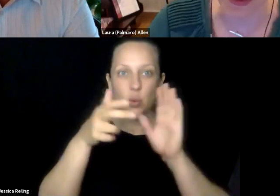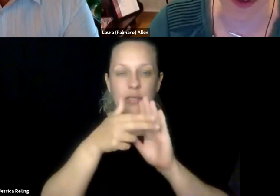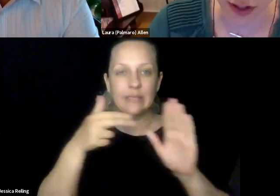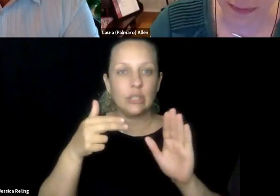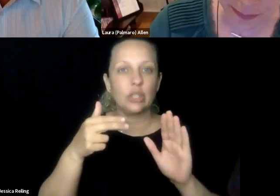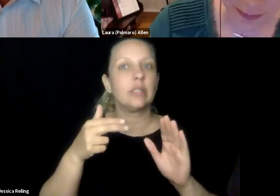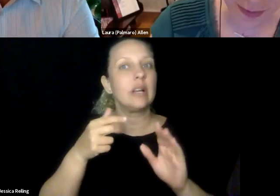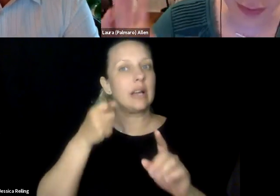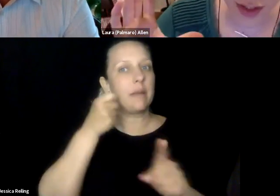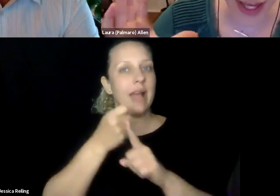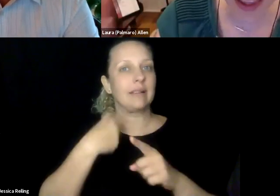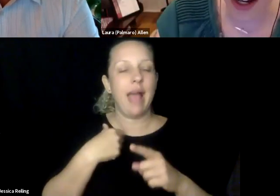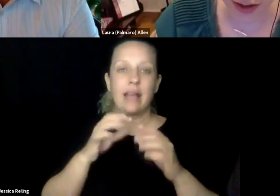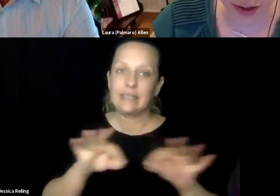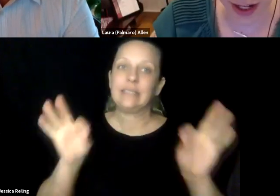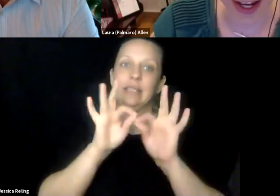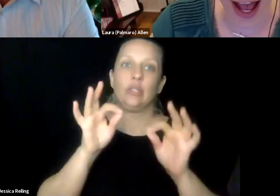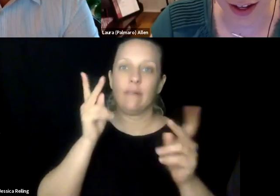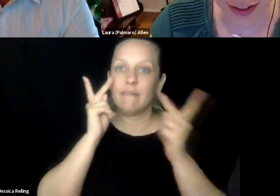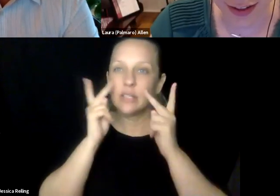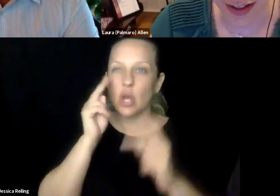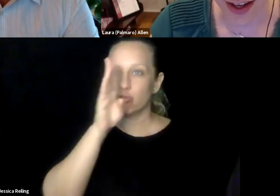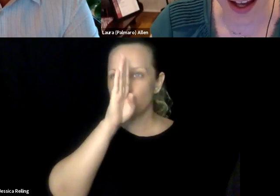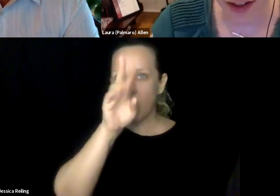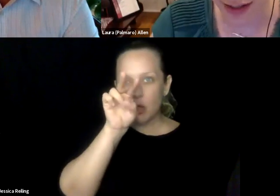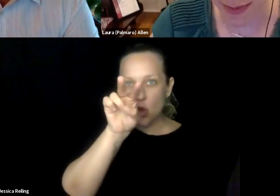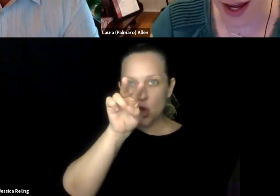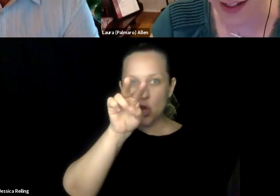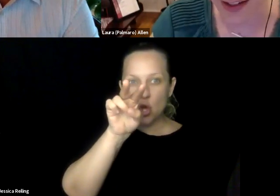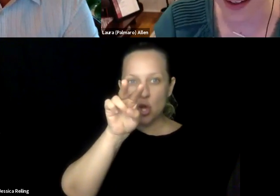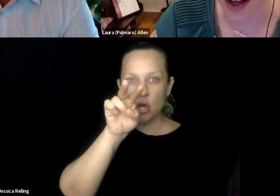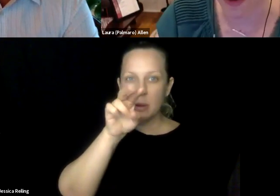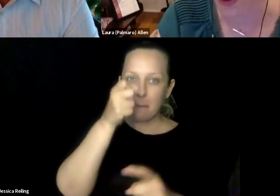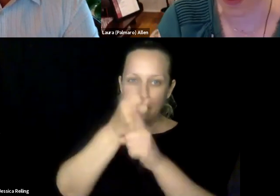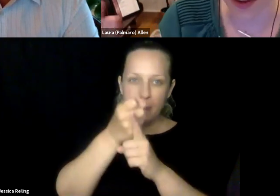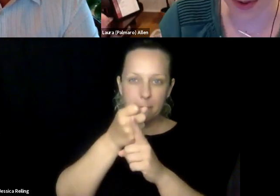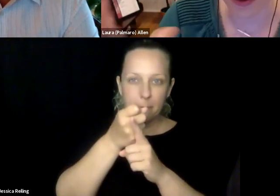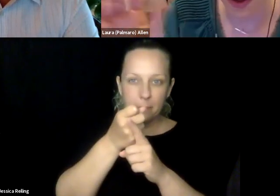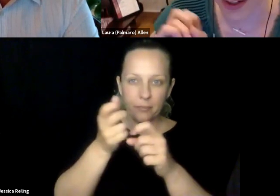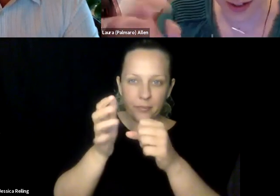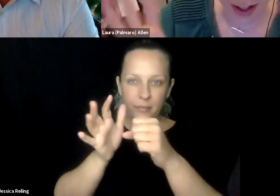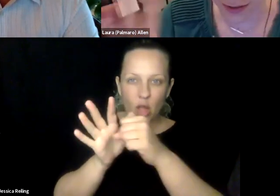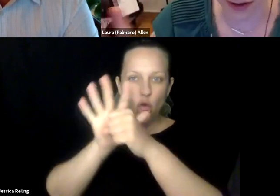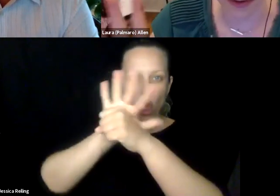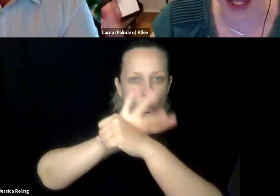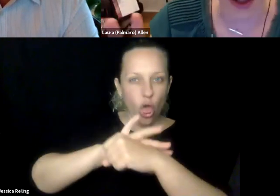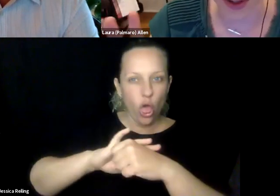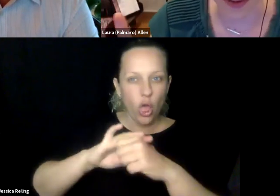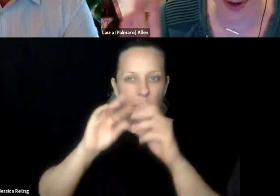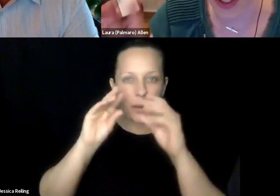years old the same thing developed in my right eye. So for me this visual condition impacts my central vision. So anything I look directly